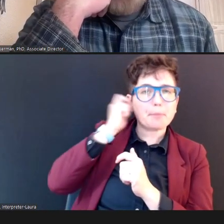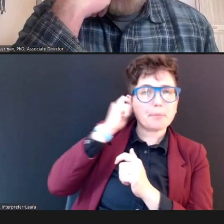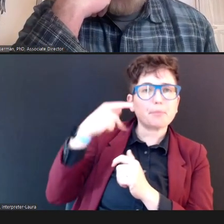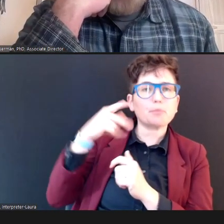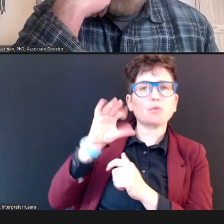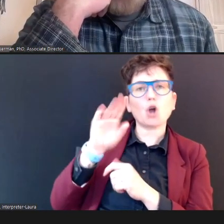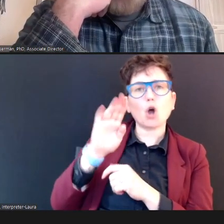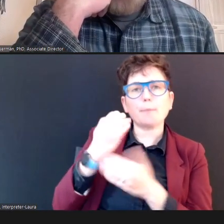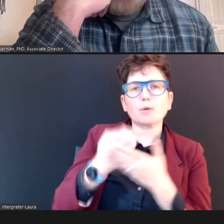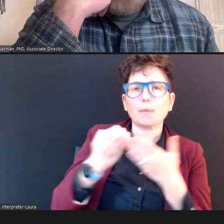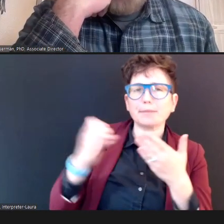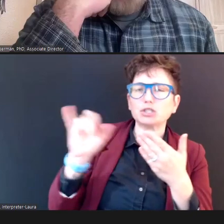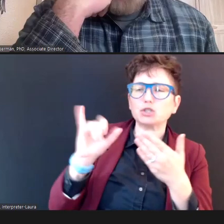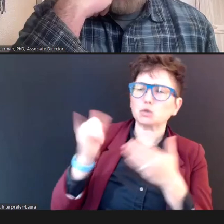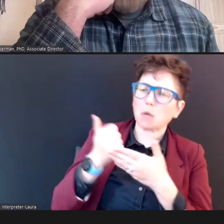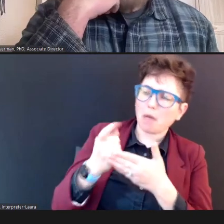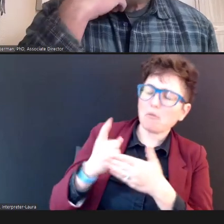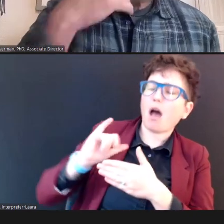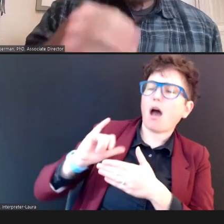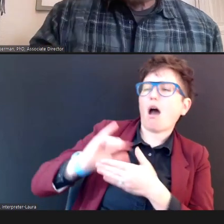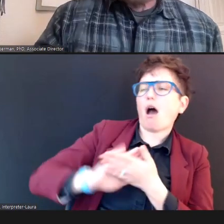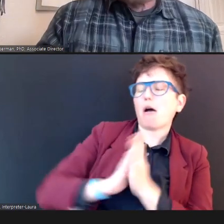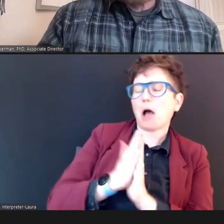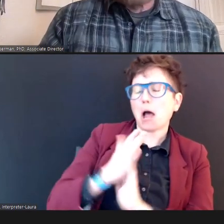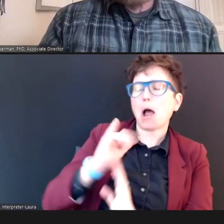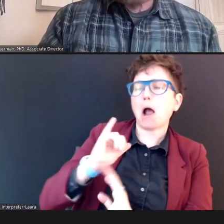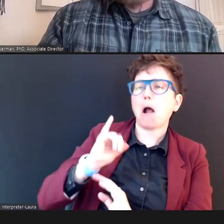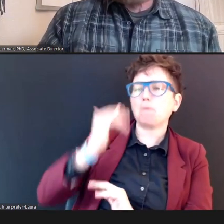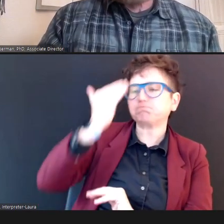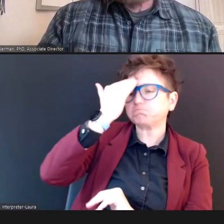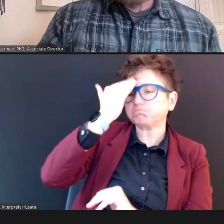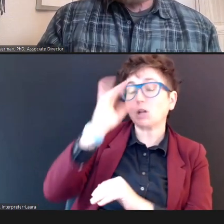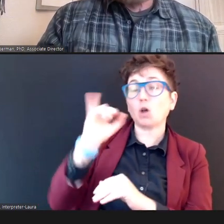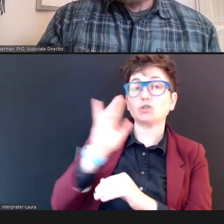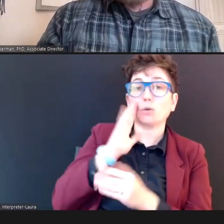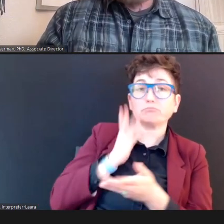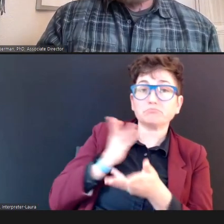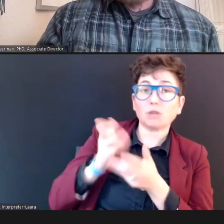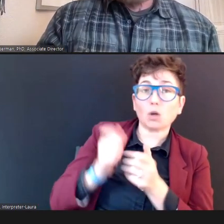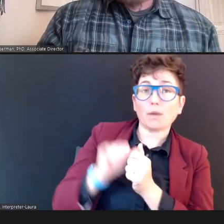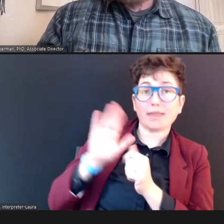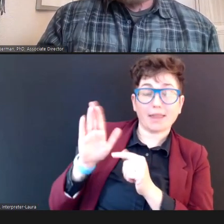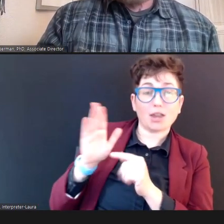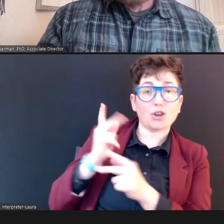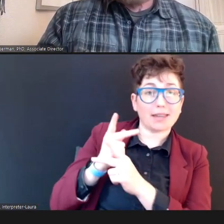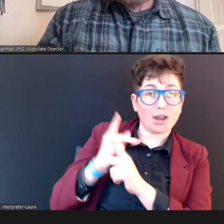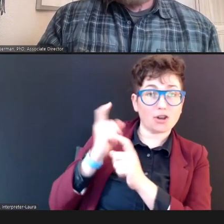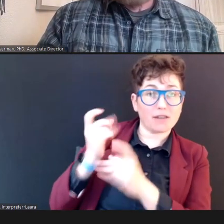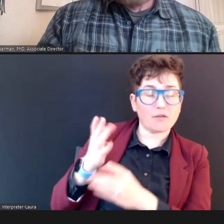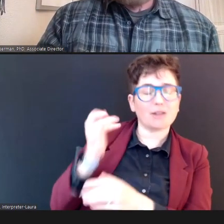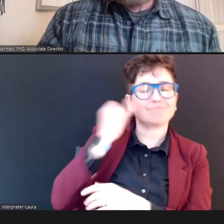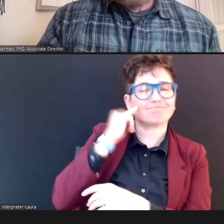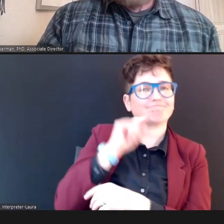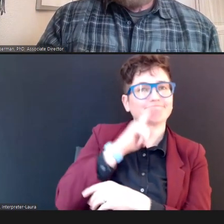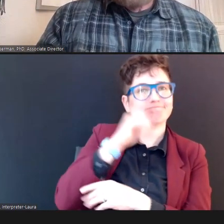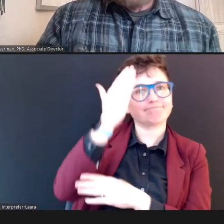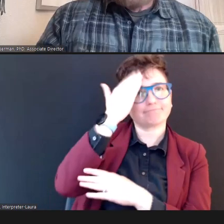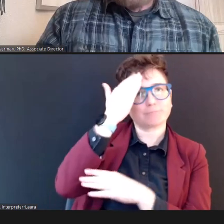equipment. And, -- I would -- also, consult with the caregivers, that are really familiar with that child, because, perhaps they know that